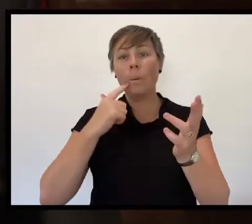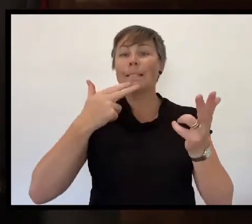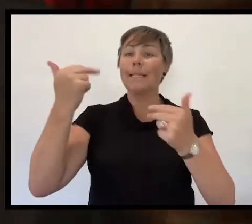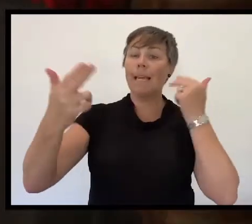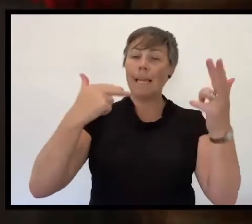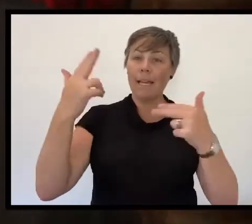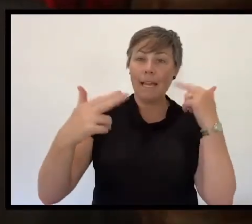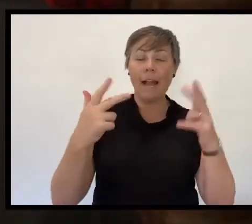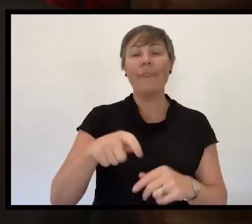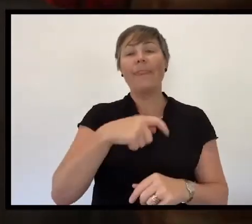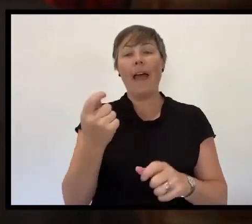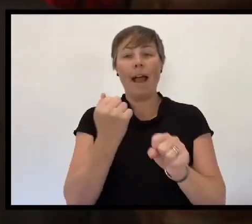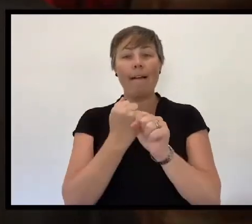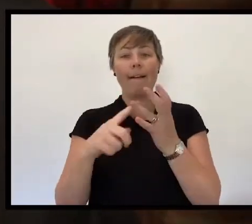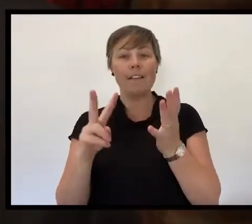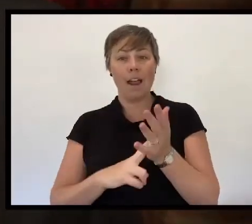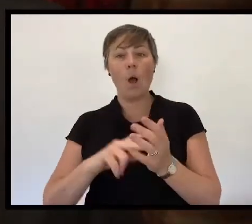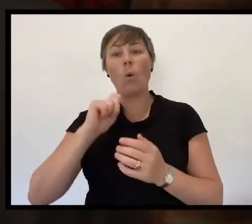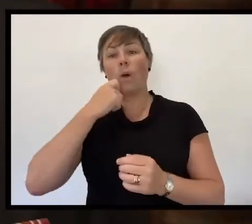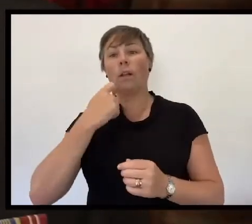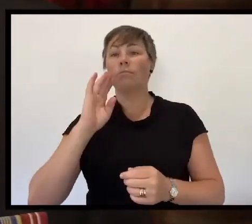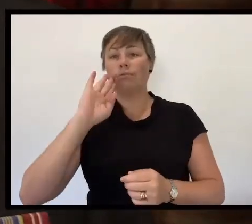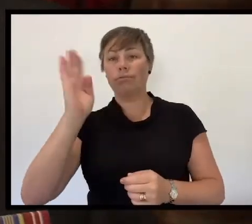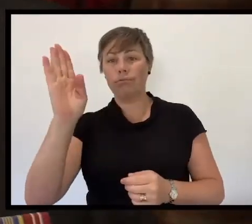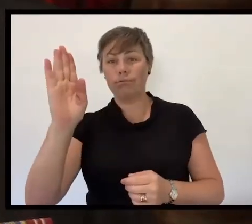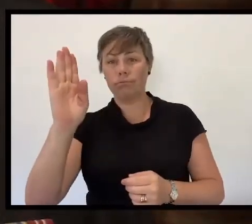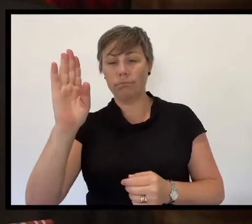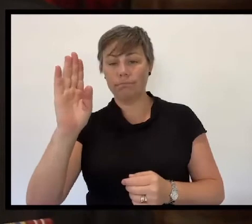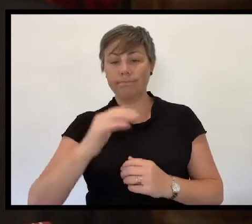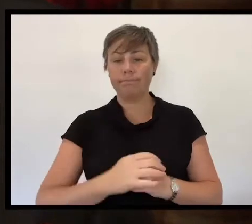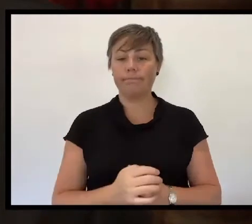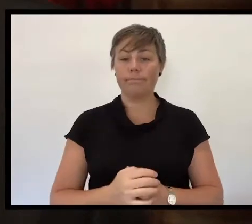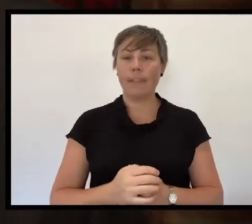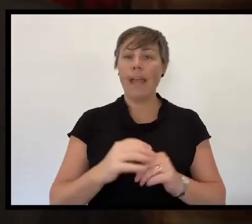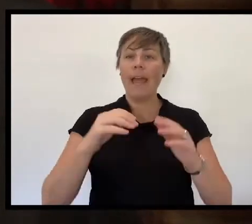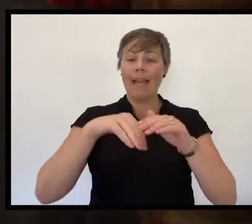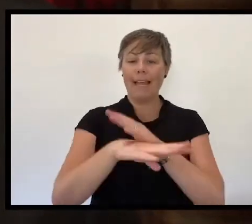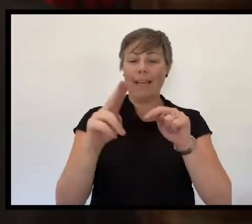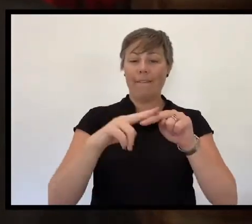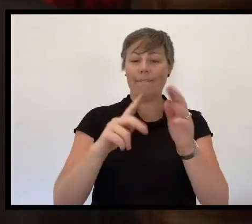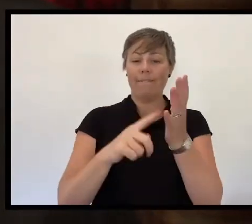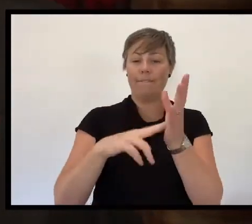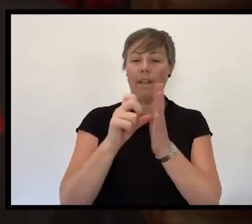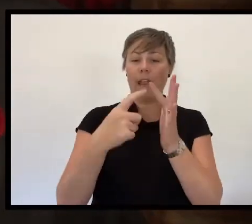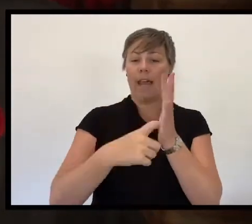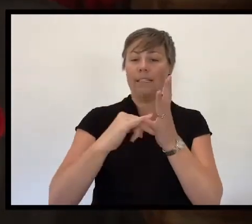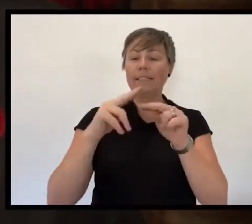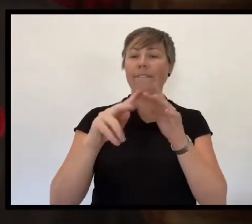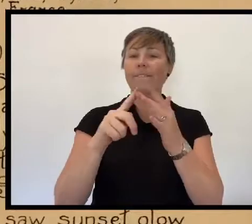‘In Flanders Fields’ will be recited by Shrine Young Ambassador Liana Henderson-Drife.